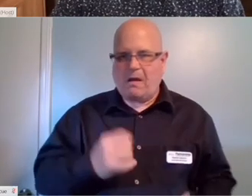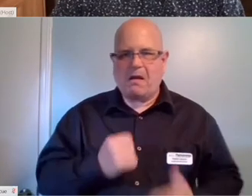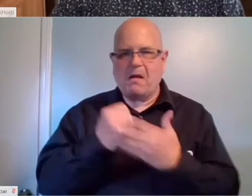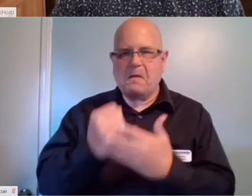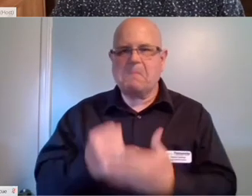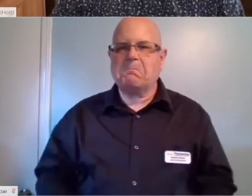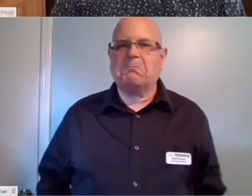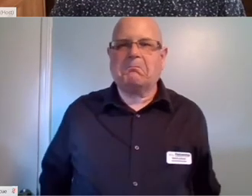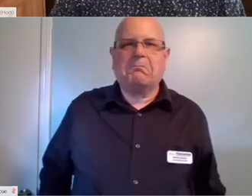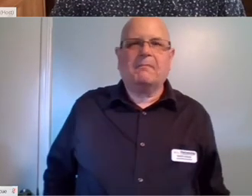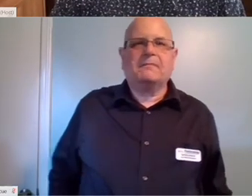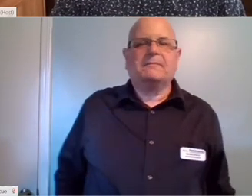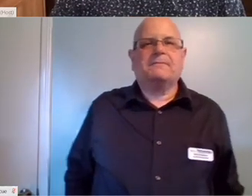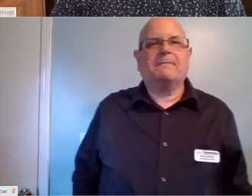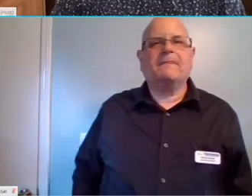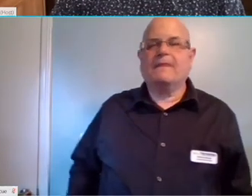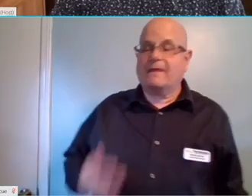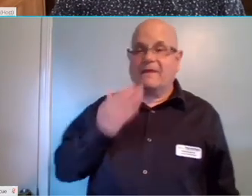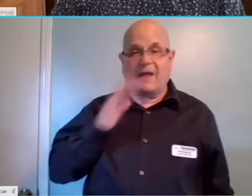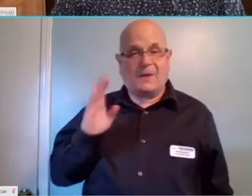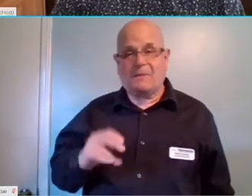Thanks, Ben. That was a great presentation.